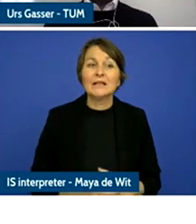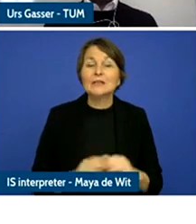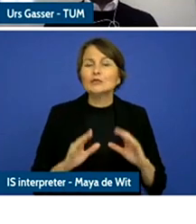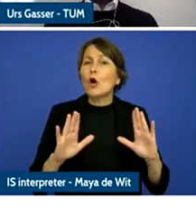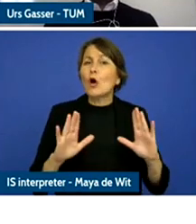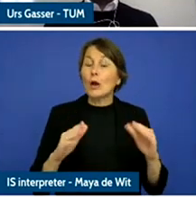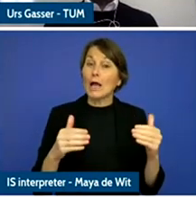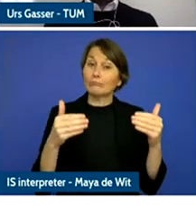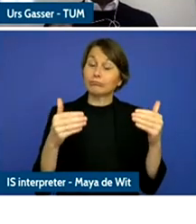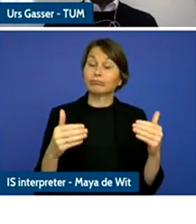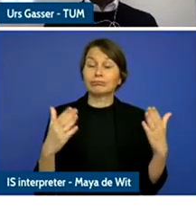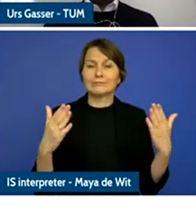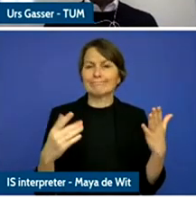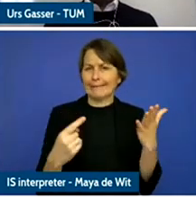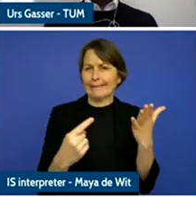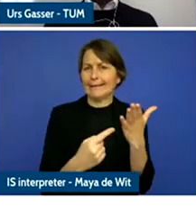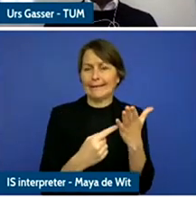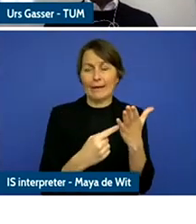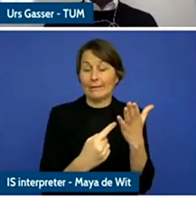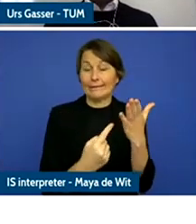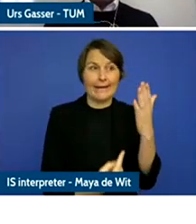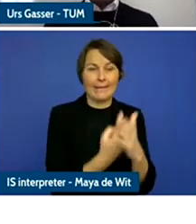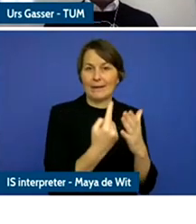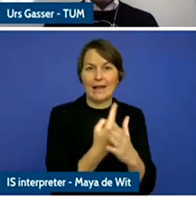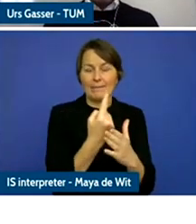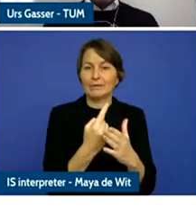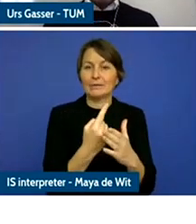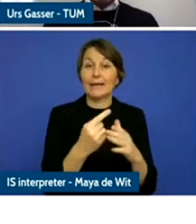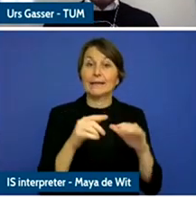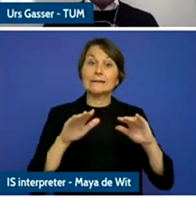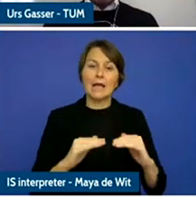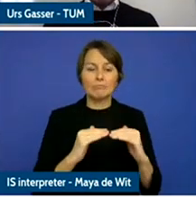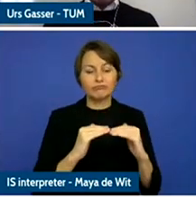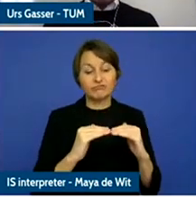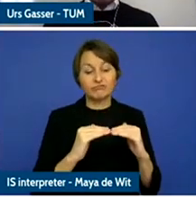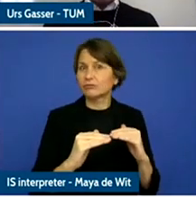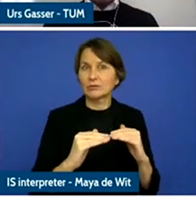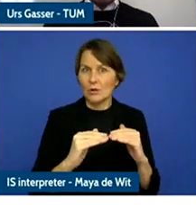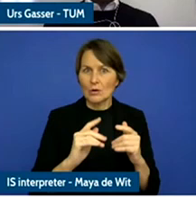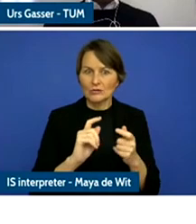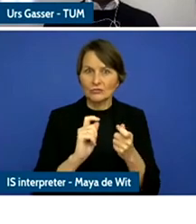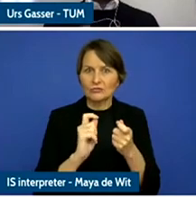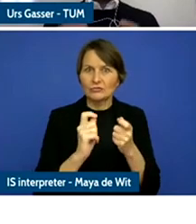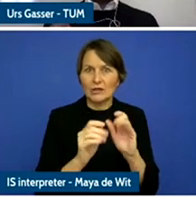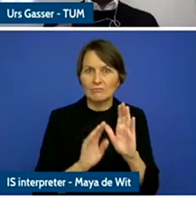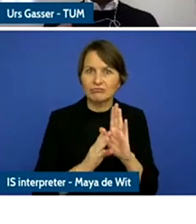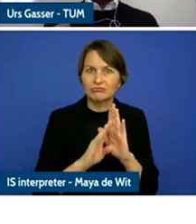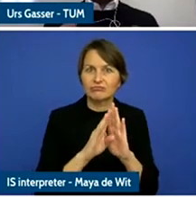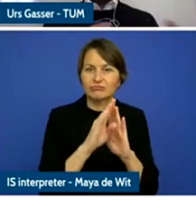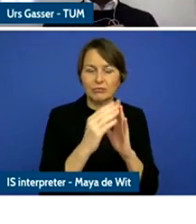some of the technologies that we see today, are amplifying some of these